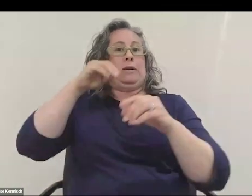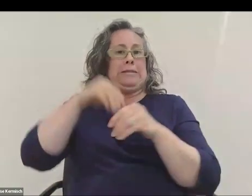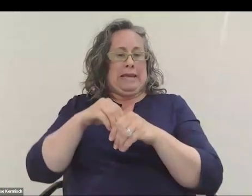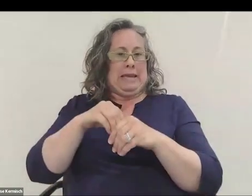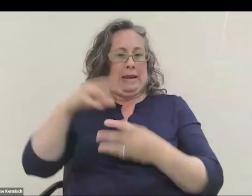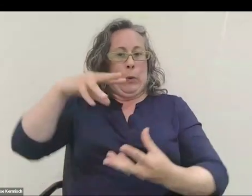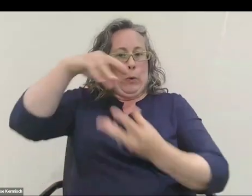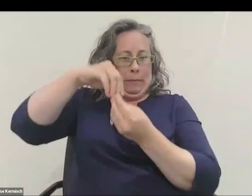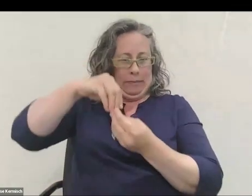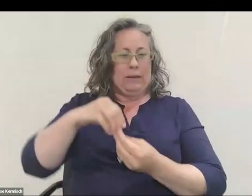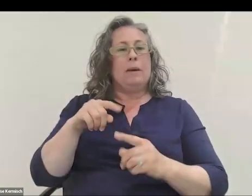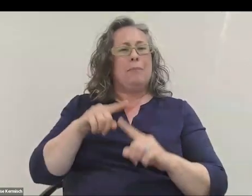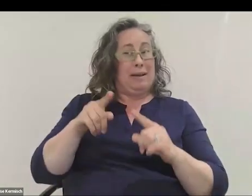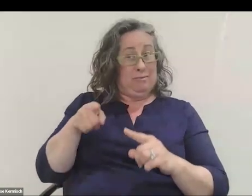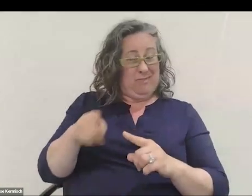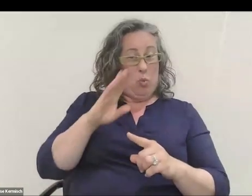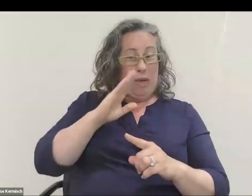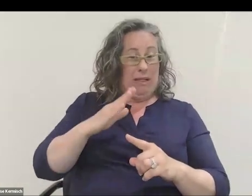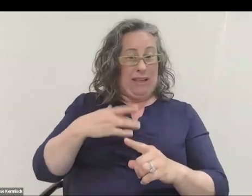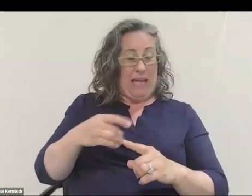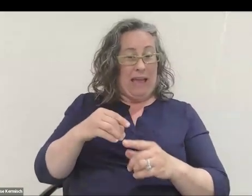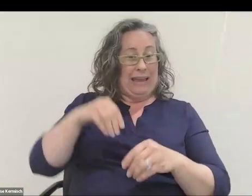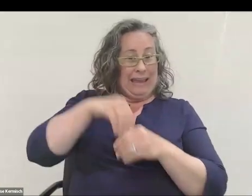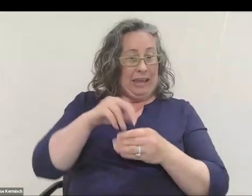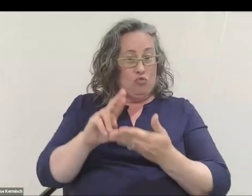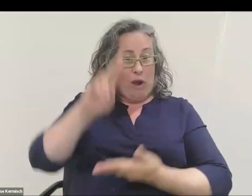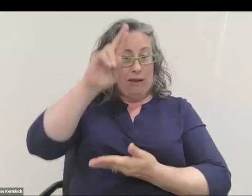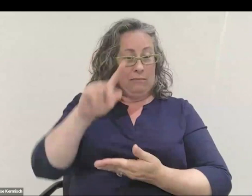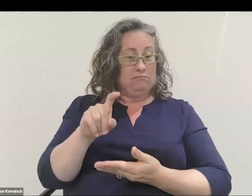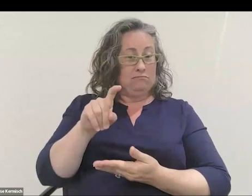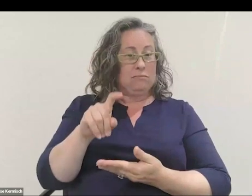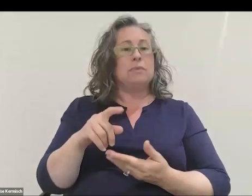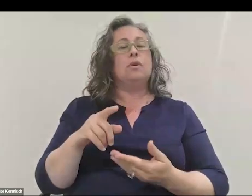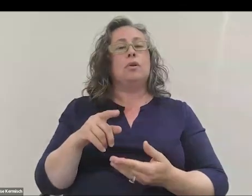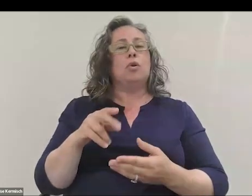This is a video where we'll call our rocket cam,